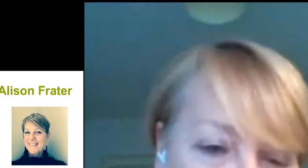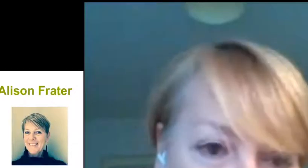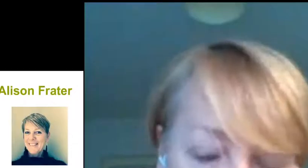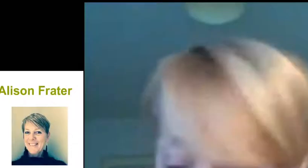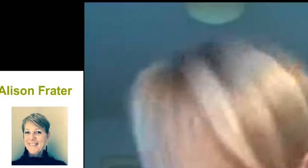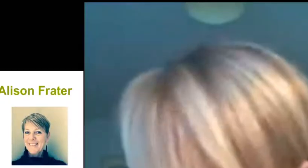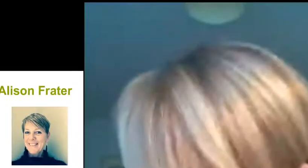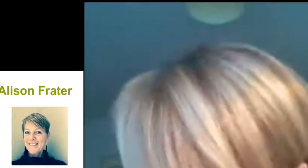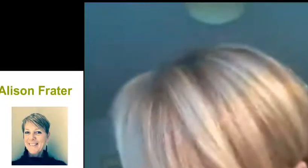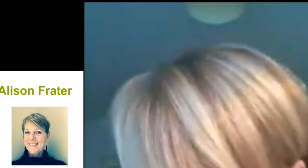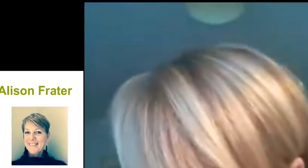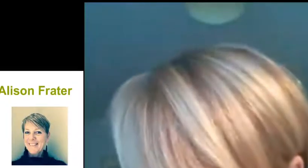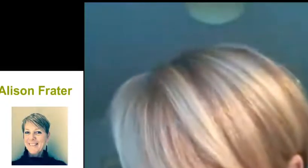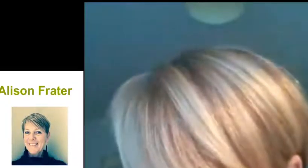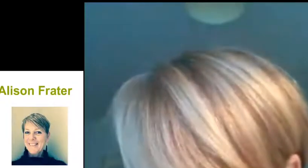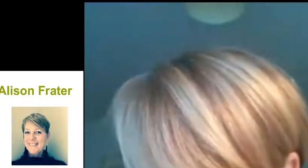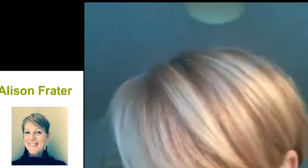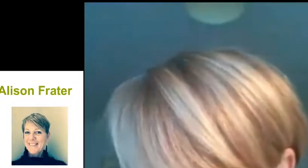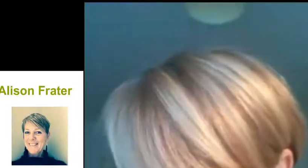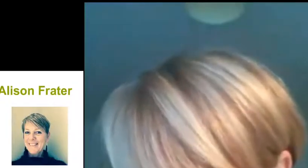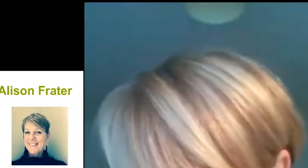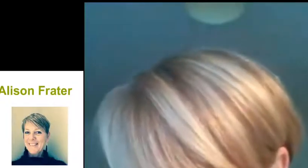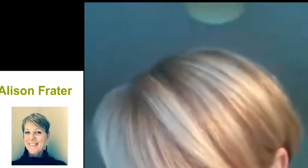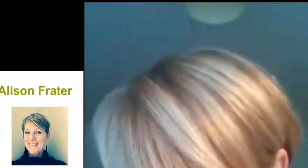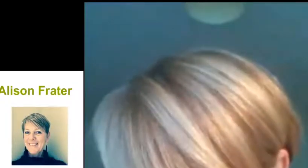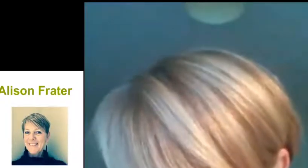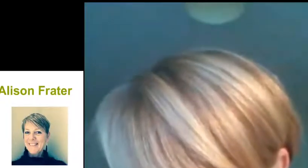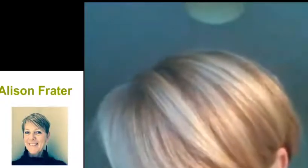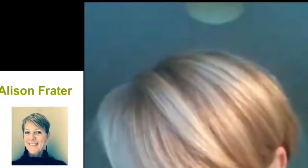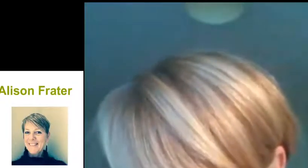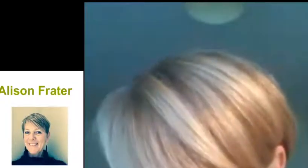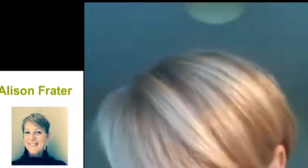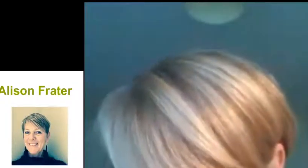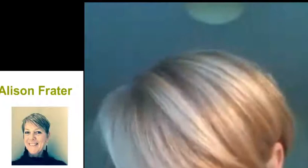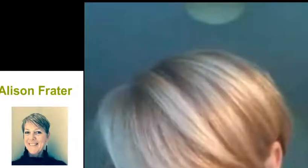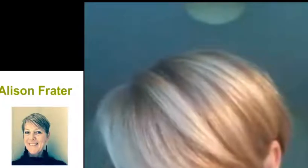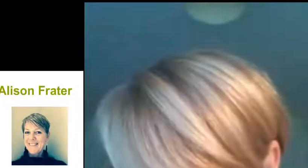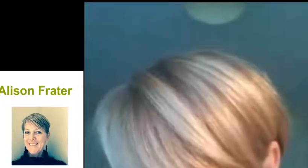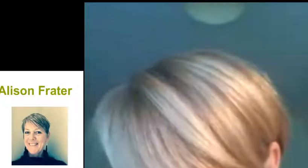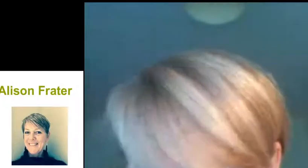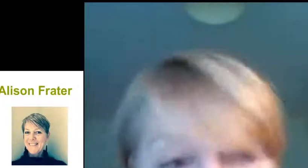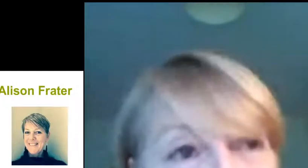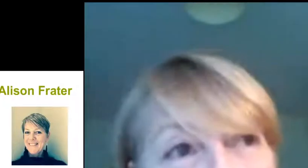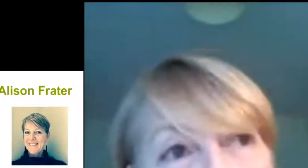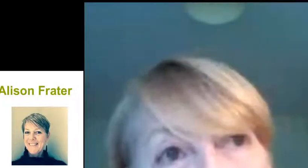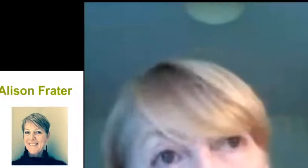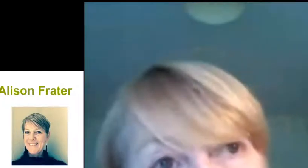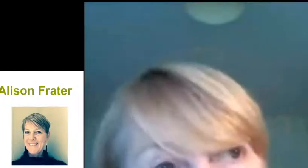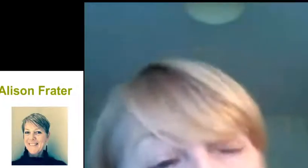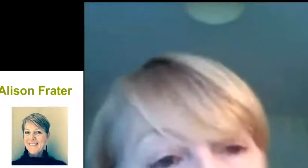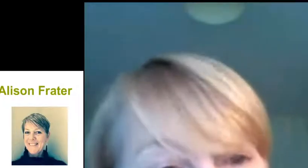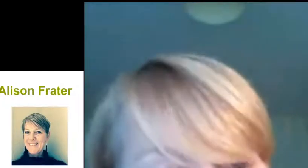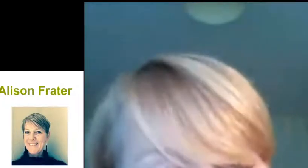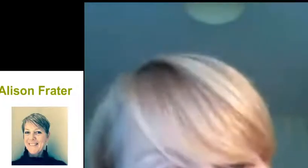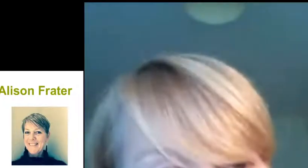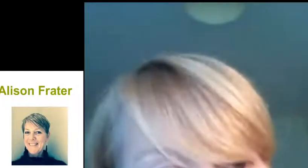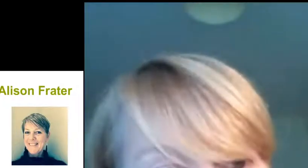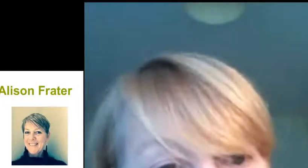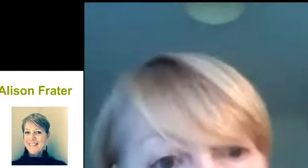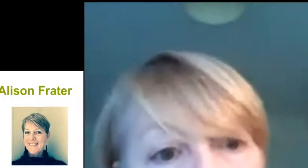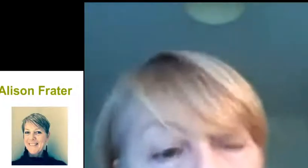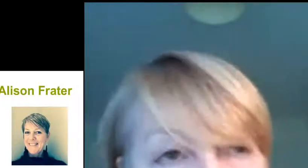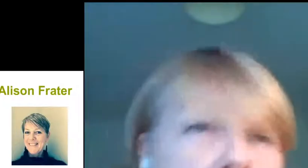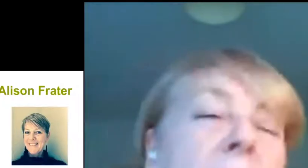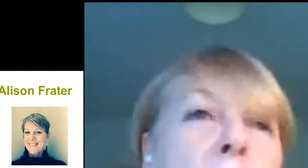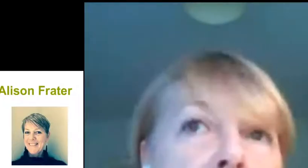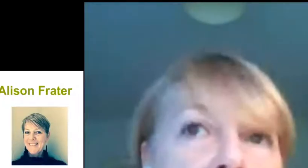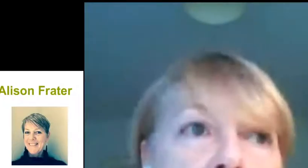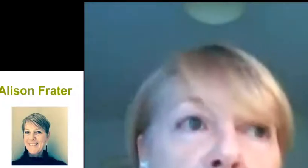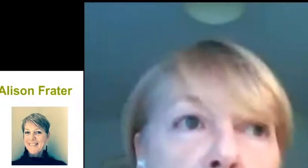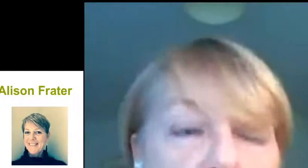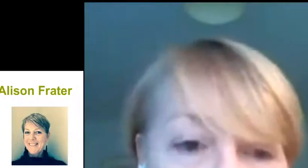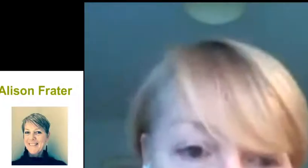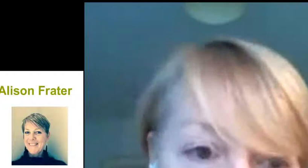illness. But there are some people, some 15%-20% of people who do experience much more severe